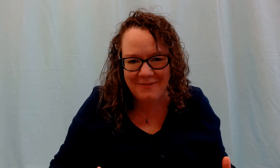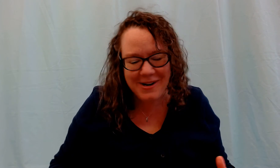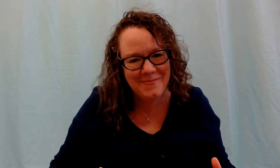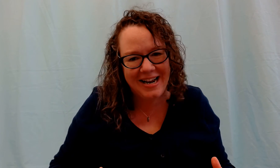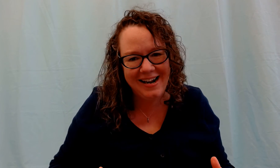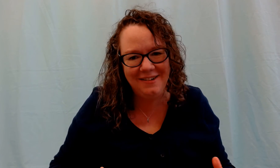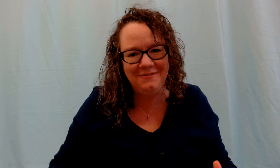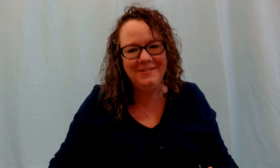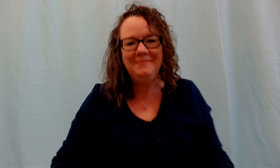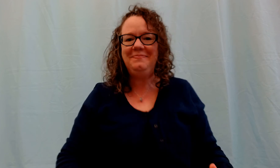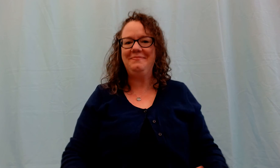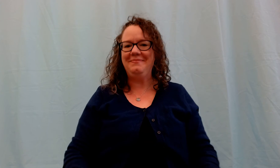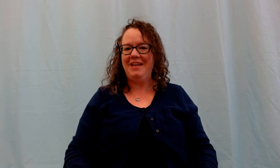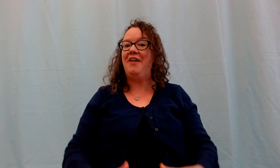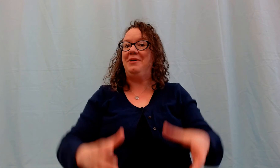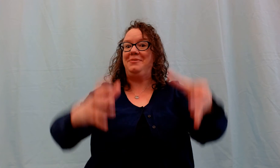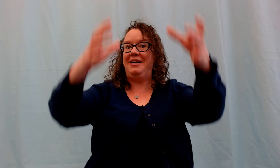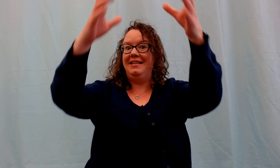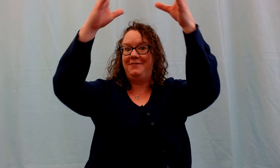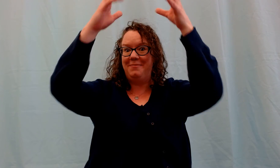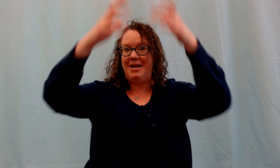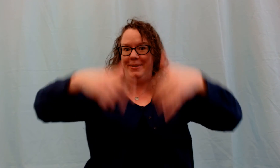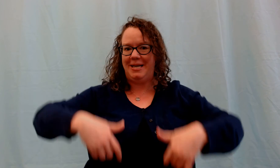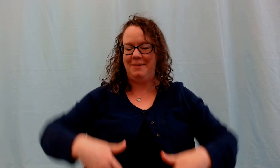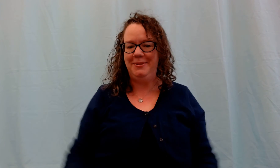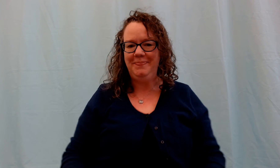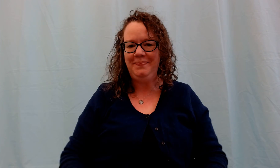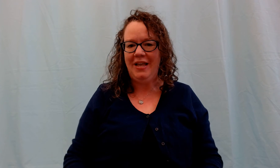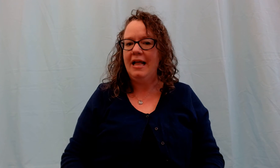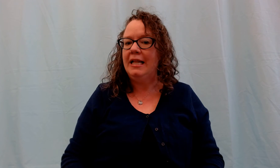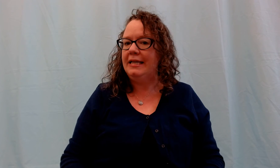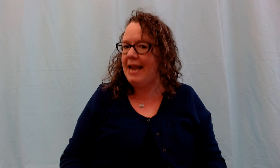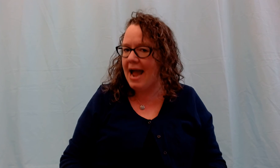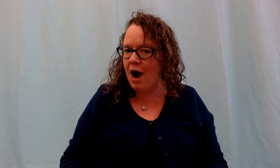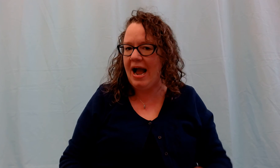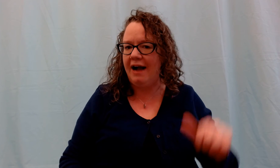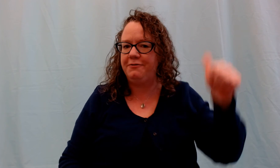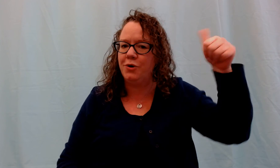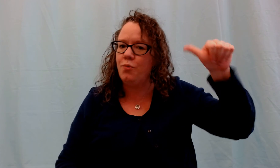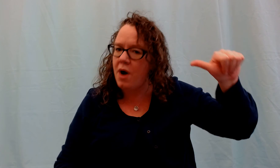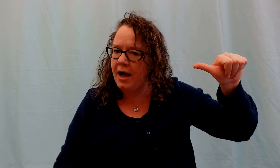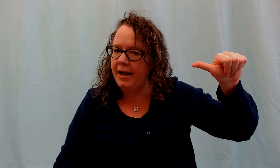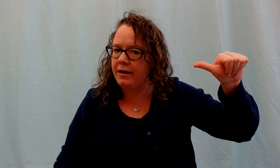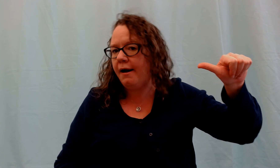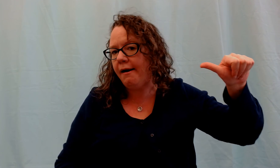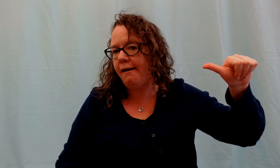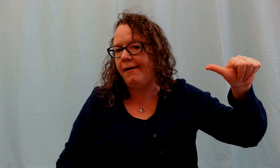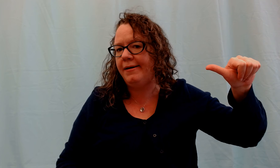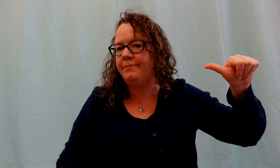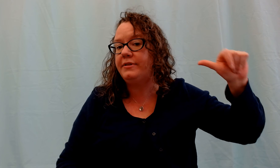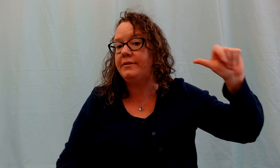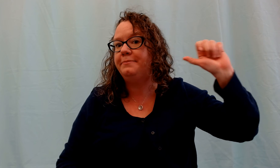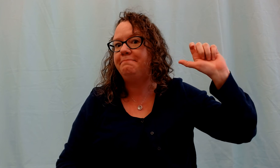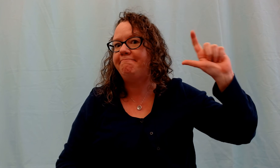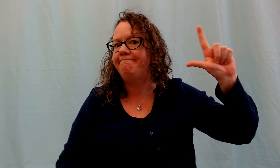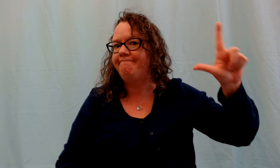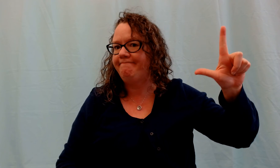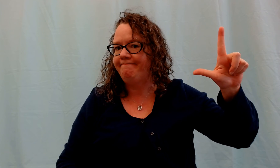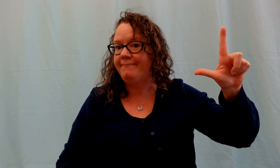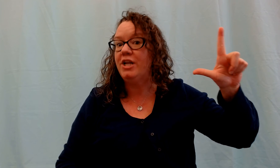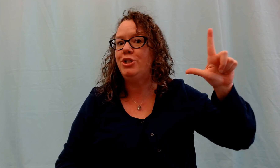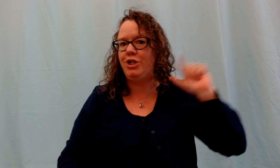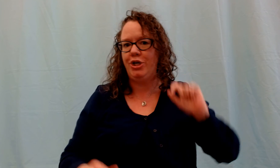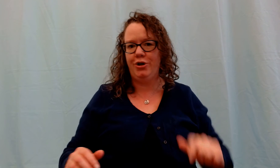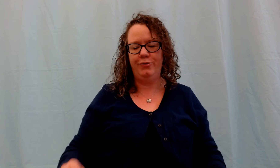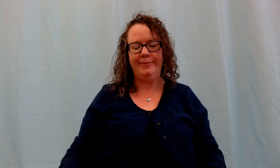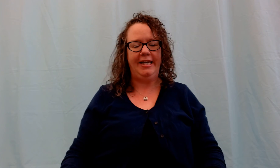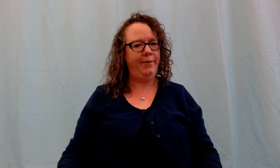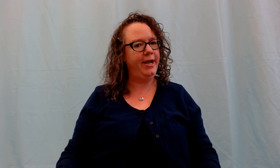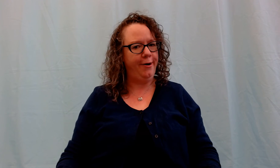if you're big enough. Otherwise we're gonna lift our babies up. Now after one comes two. Here we go.